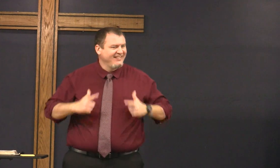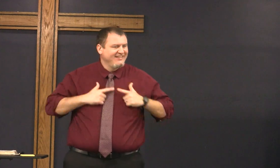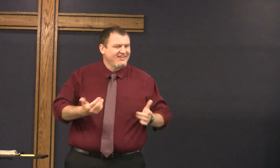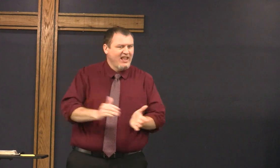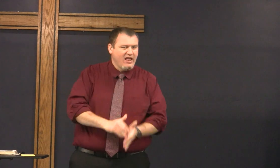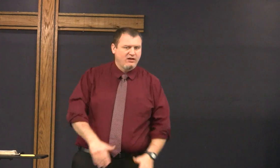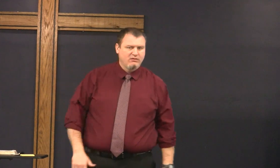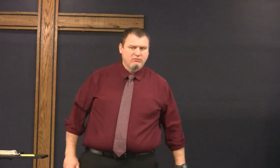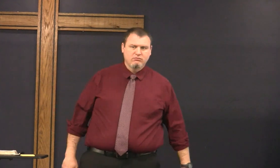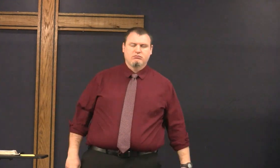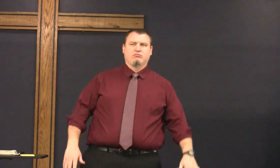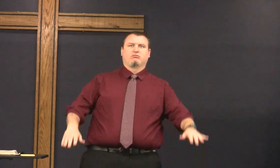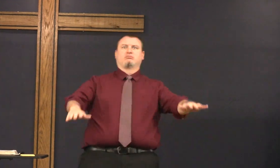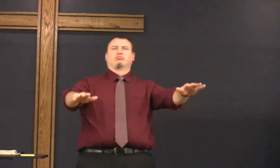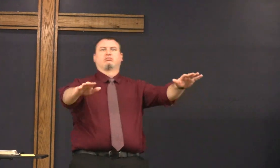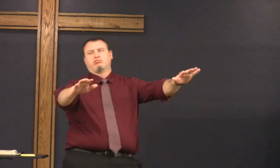and then he lived again